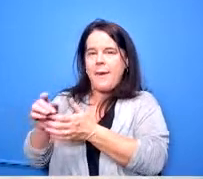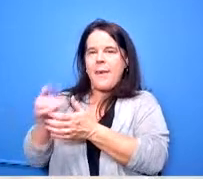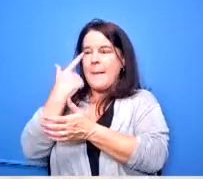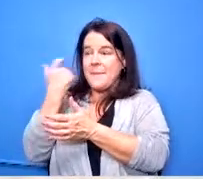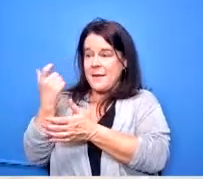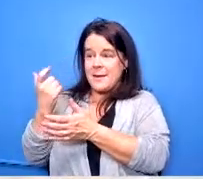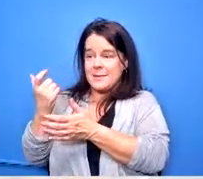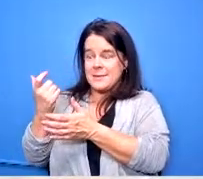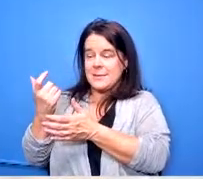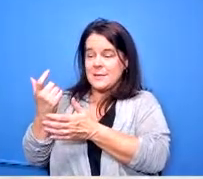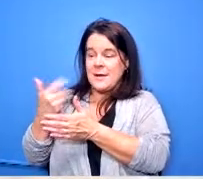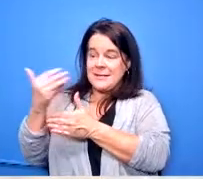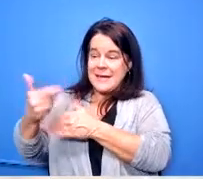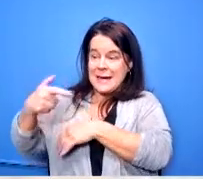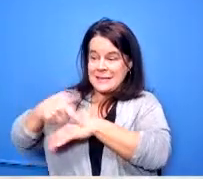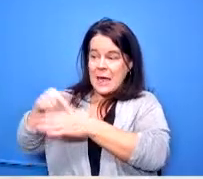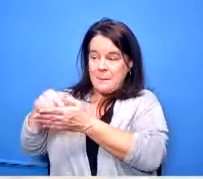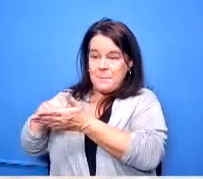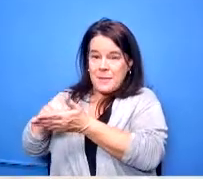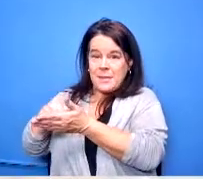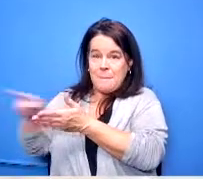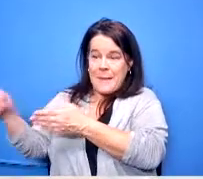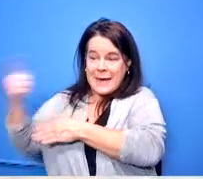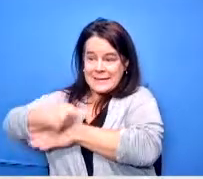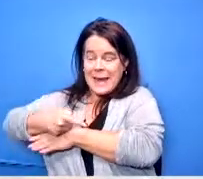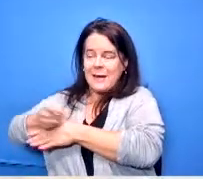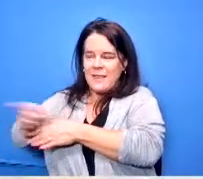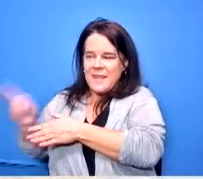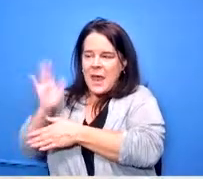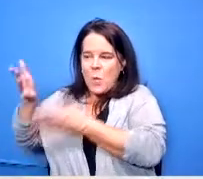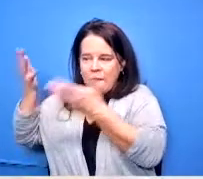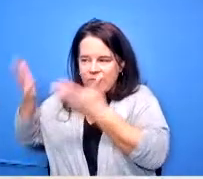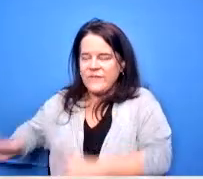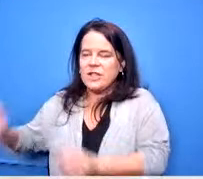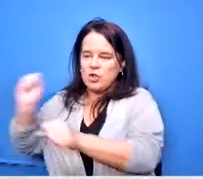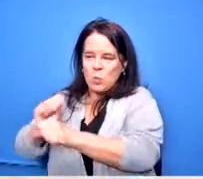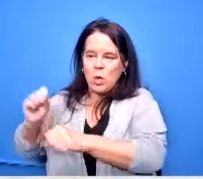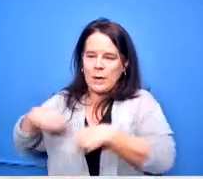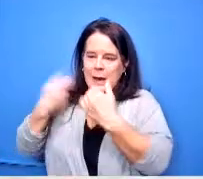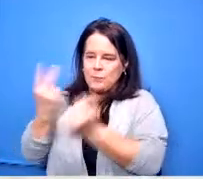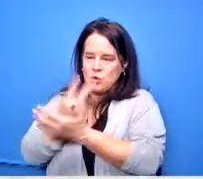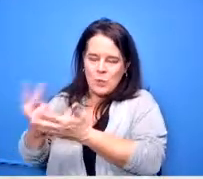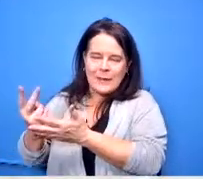by the next pay period and we would we would ask that the board consider a vote on hiring them